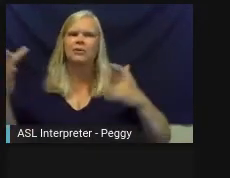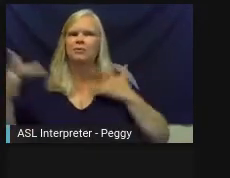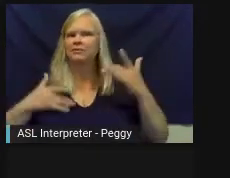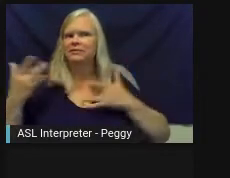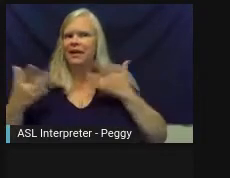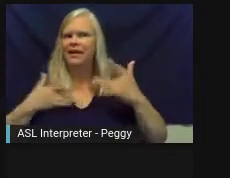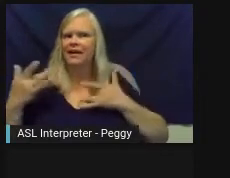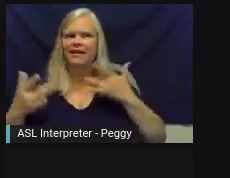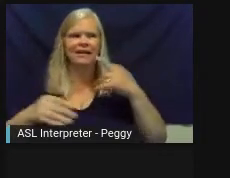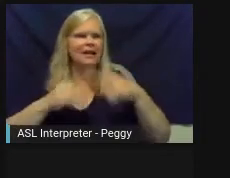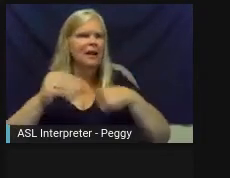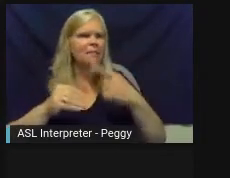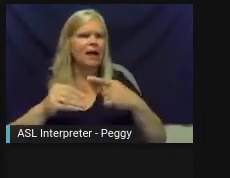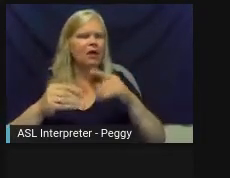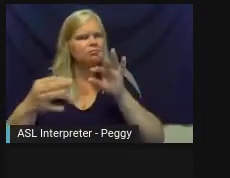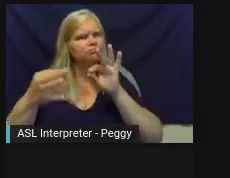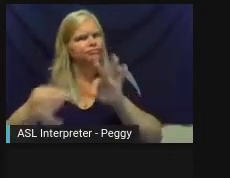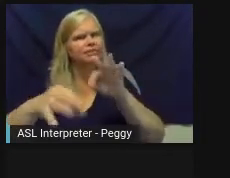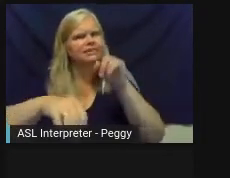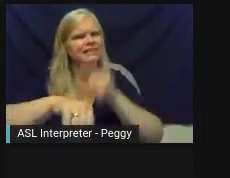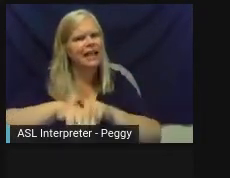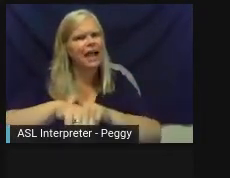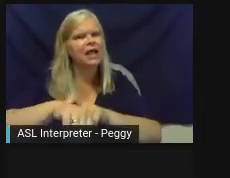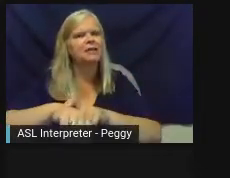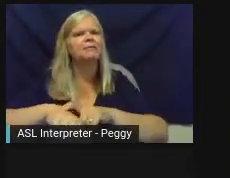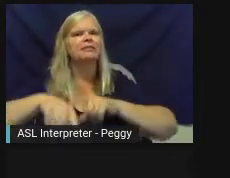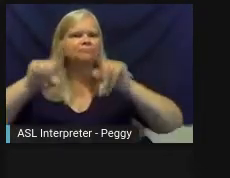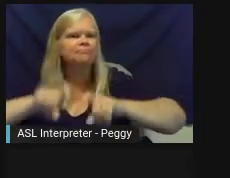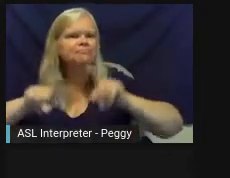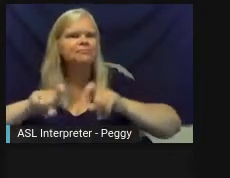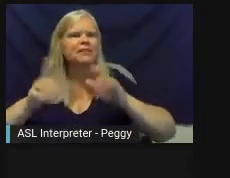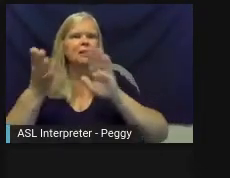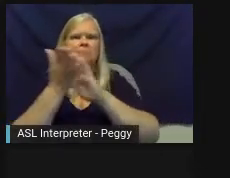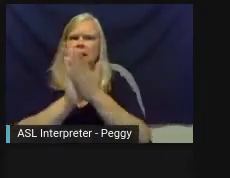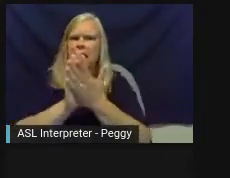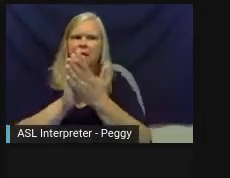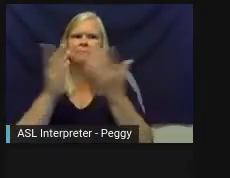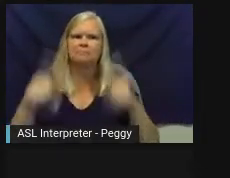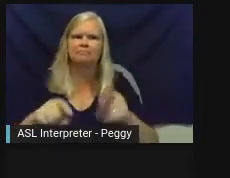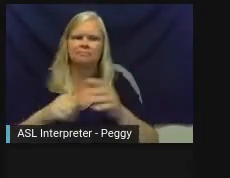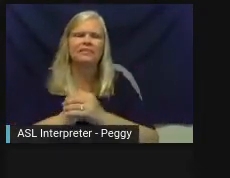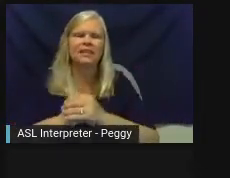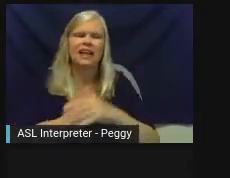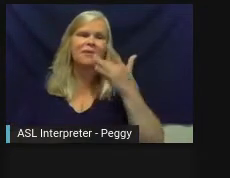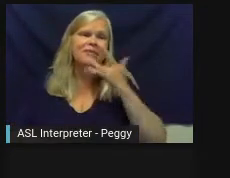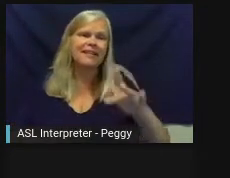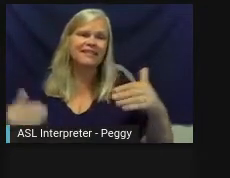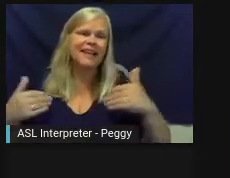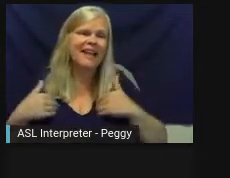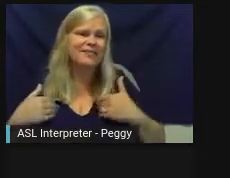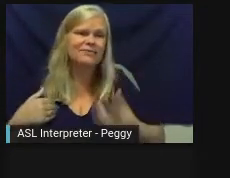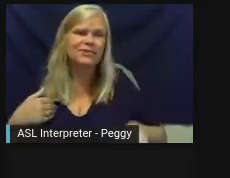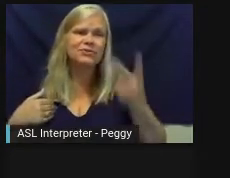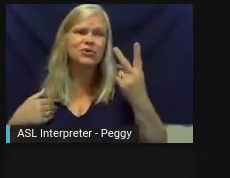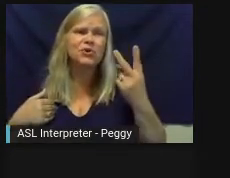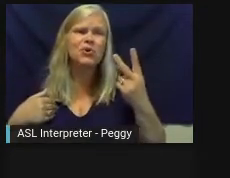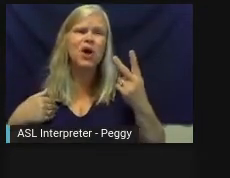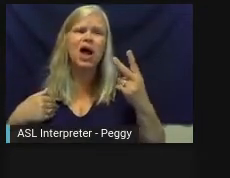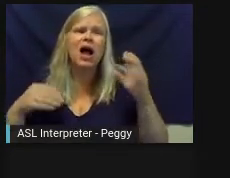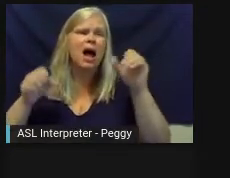the timing being right to give this a try and have this be a pilot project. And I was really lucky to have two amazing community